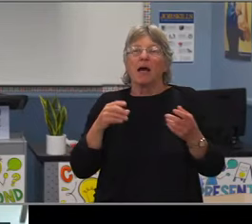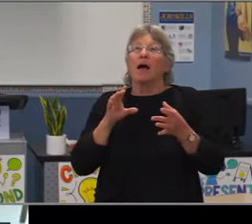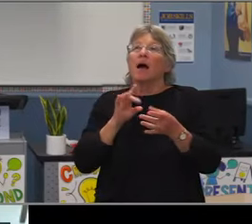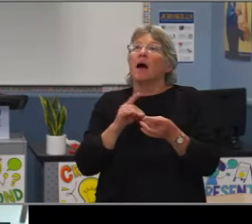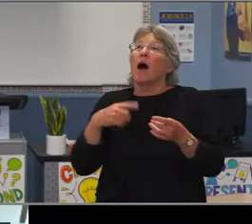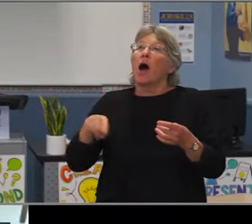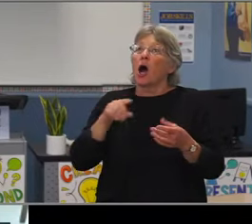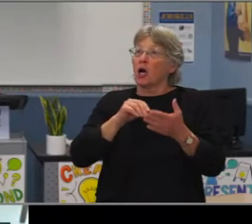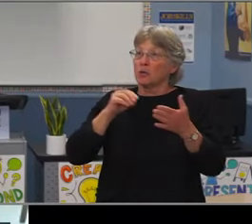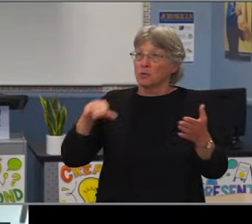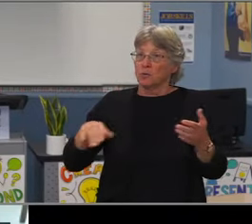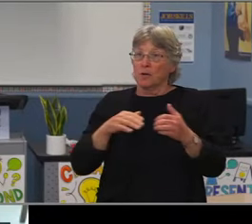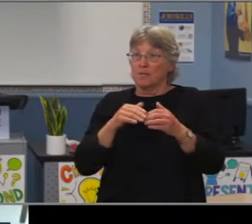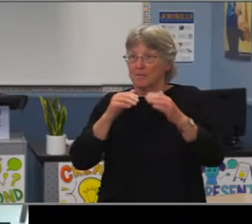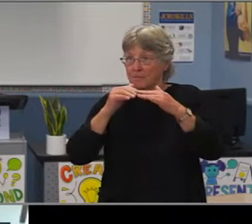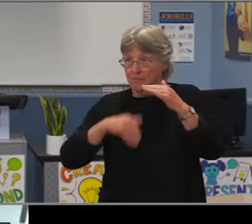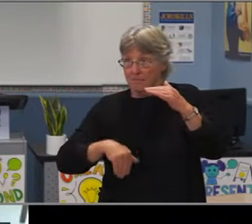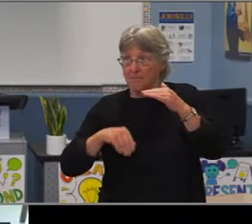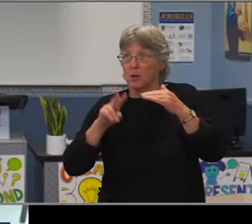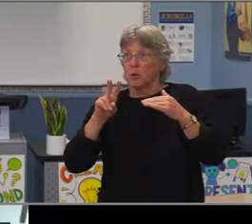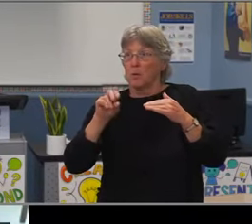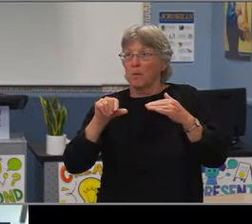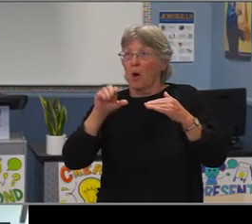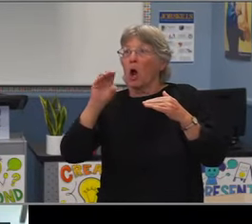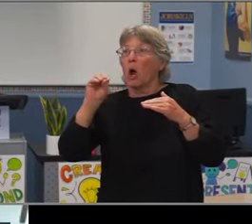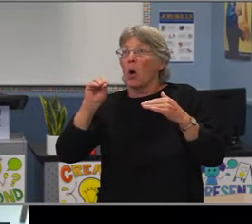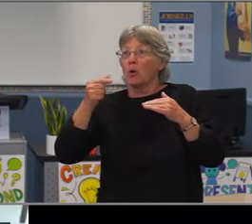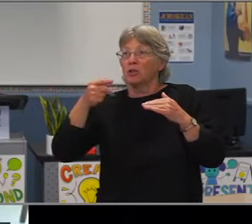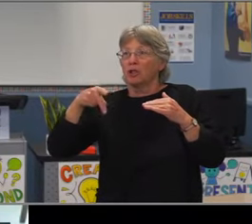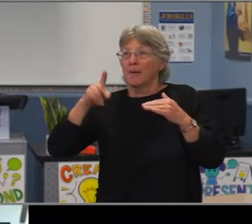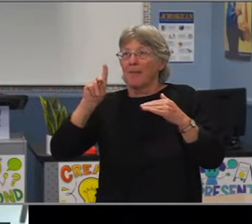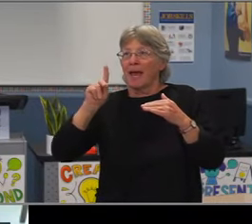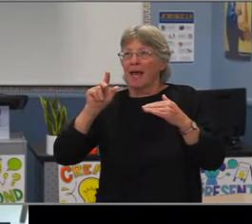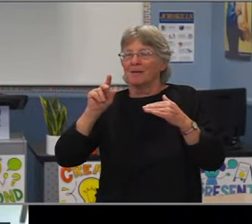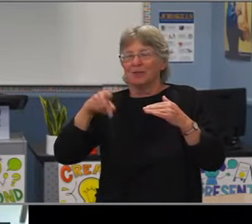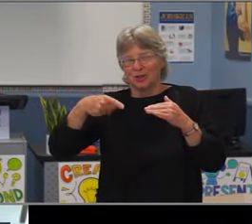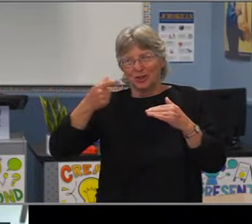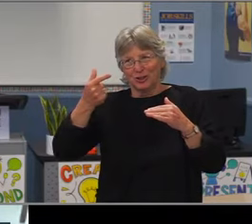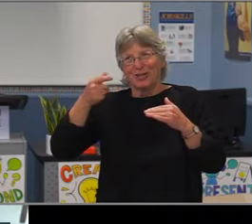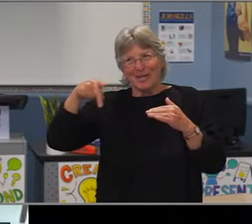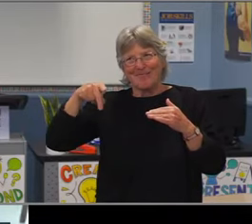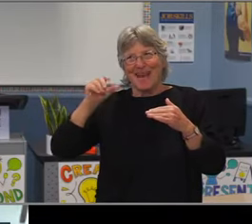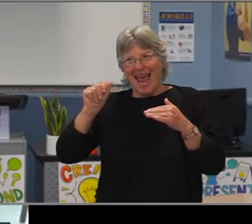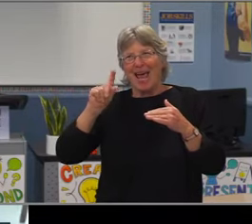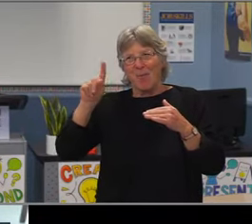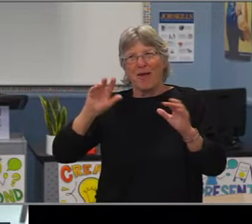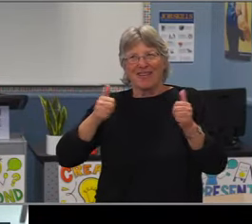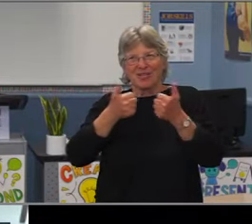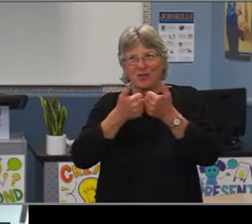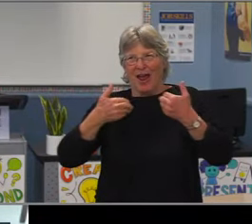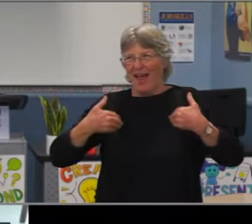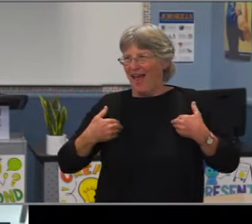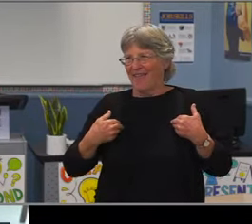the success rate of them graduating is extremely high. We just have to catch those ninth and 10th grade students prior to them falling behind